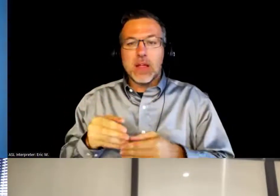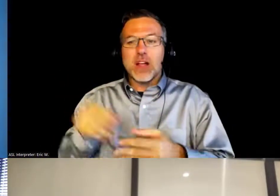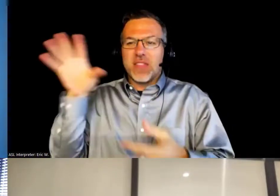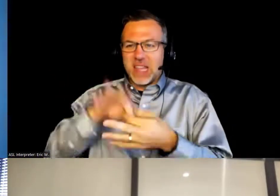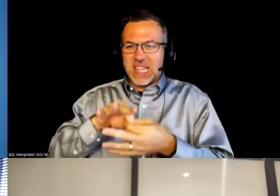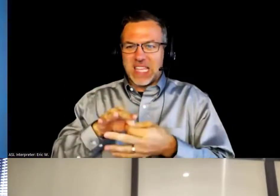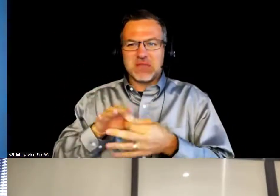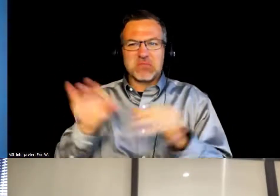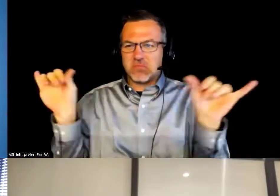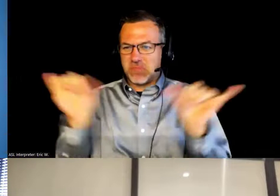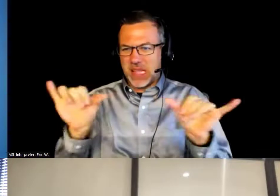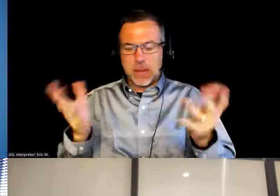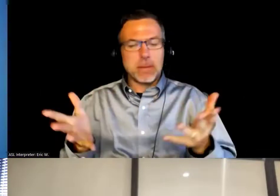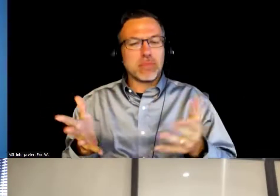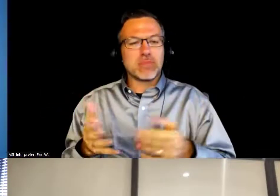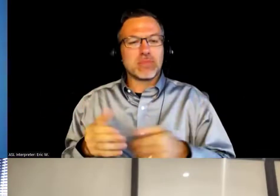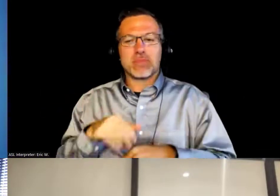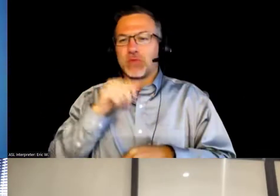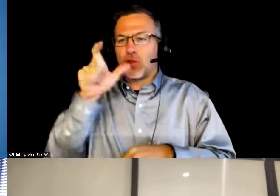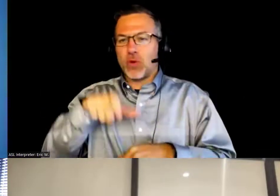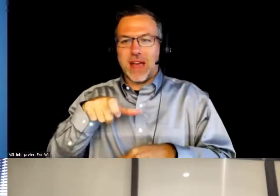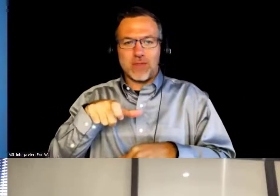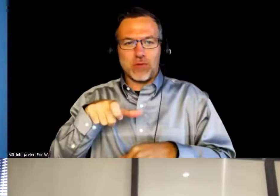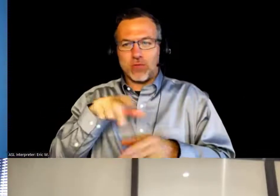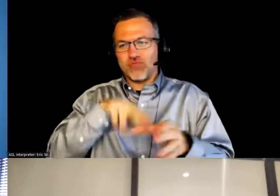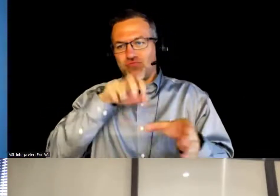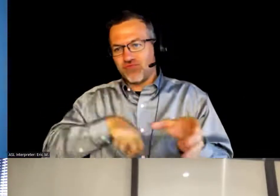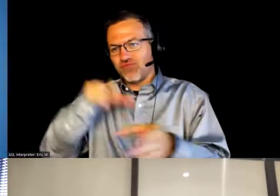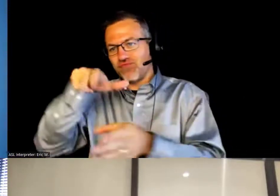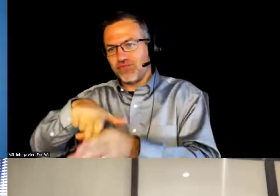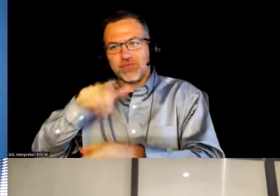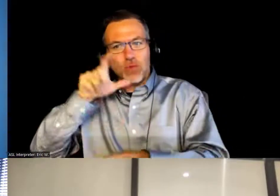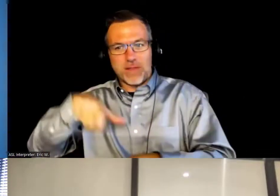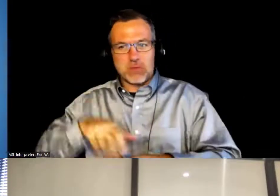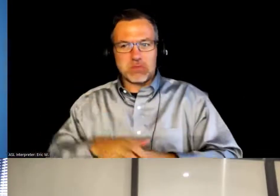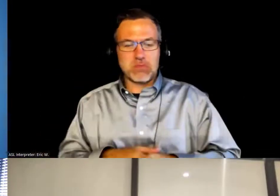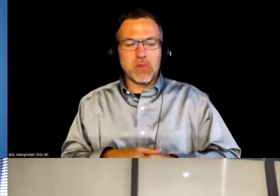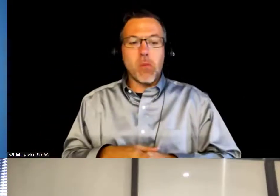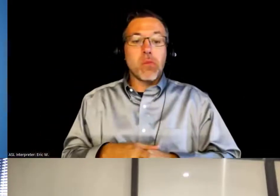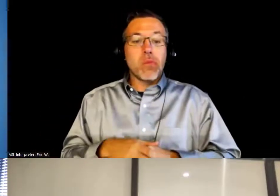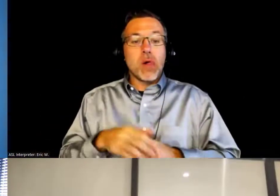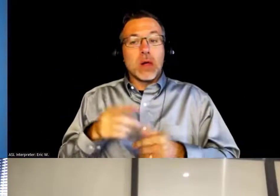so you guys won't have to do a lot of shuffling. So I'll start with Dr. Powell.